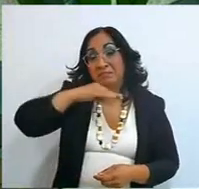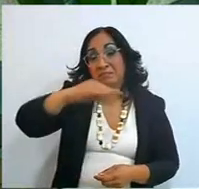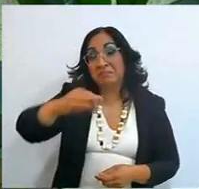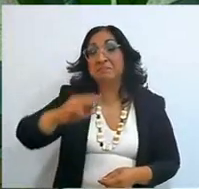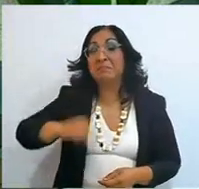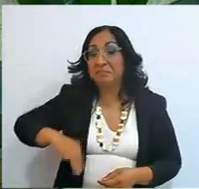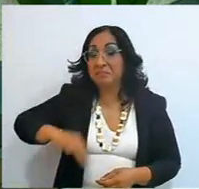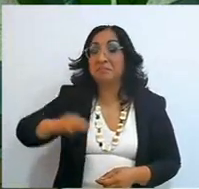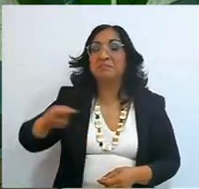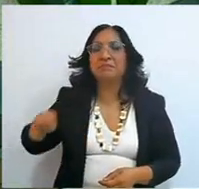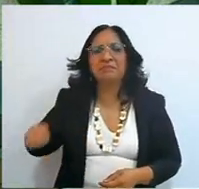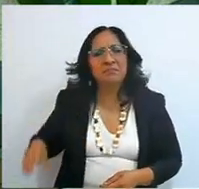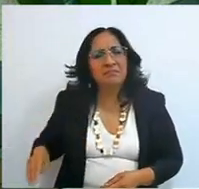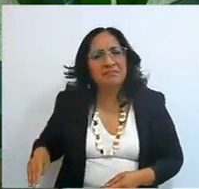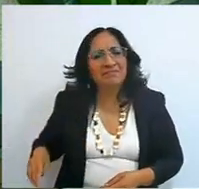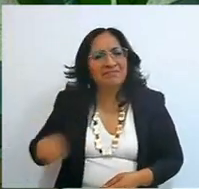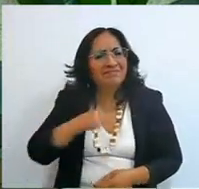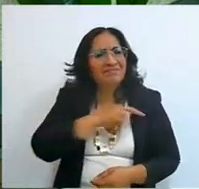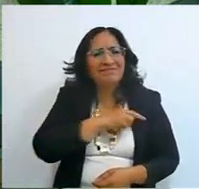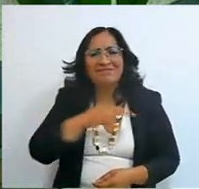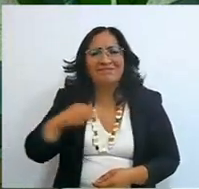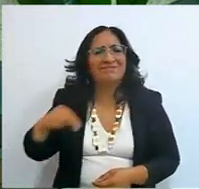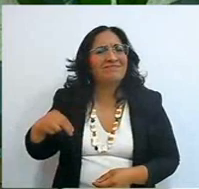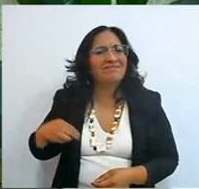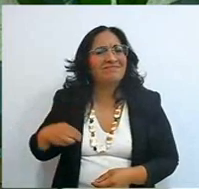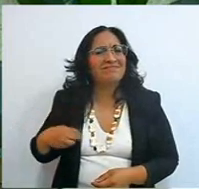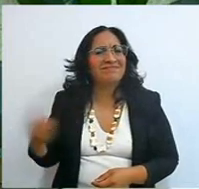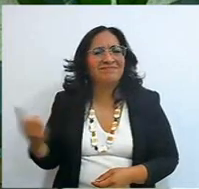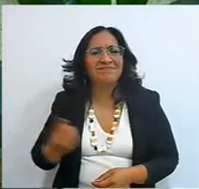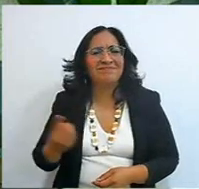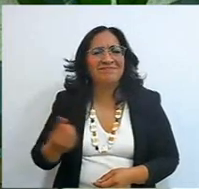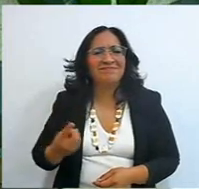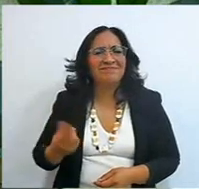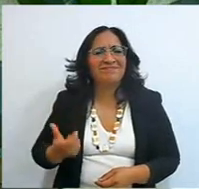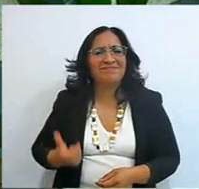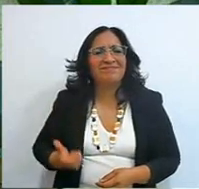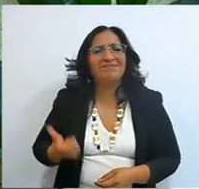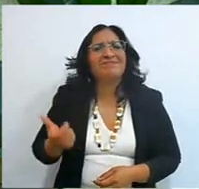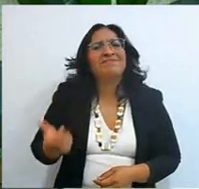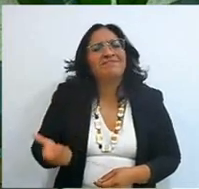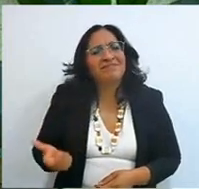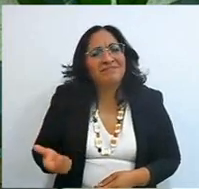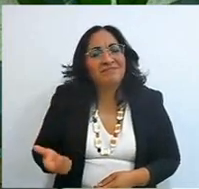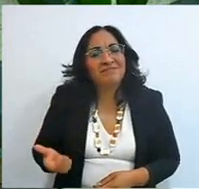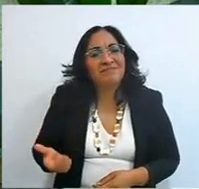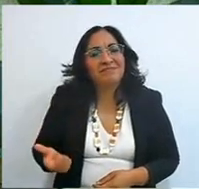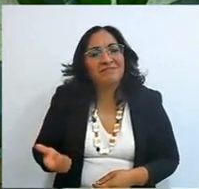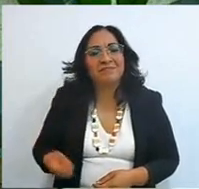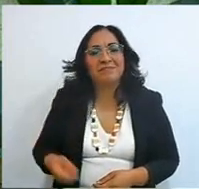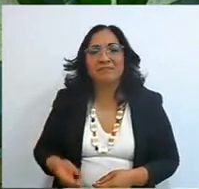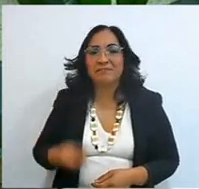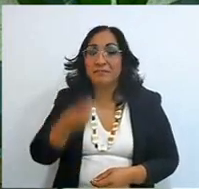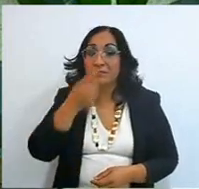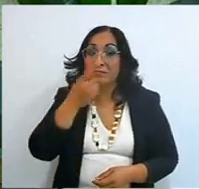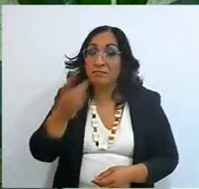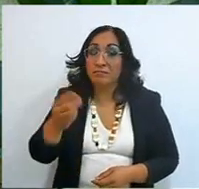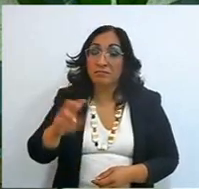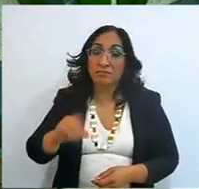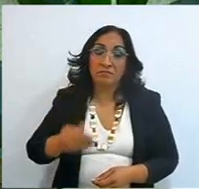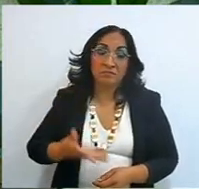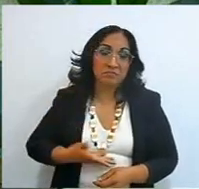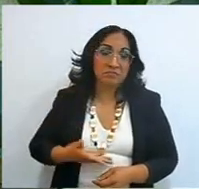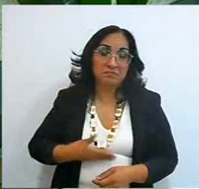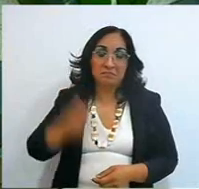tell me what it costs us, time? I don't have, don't you have or don't you give it to you?